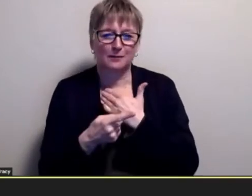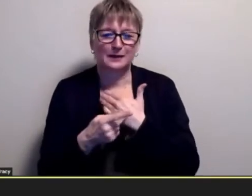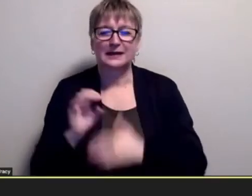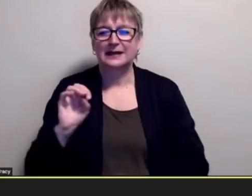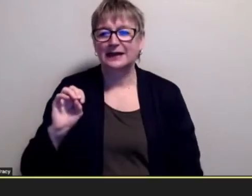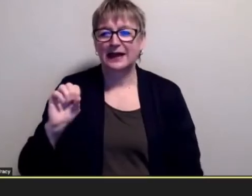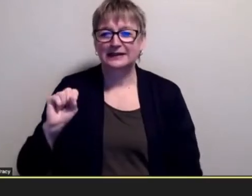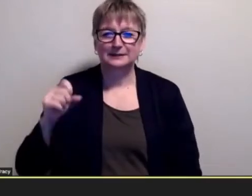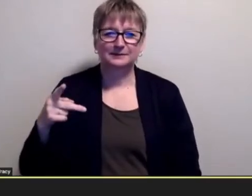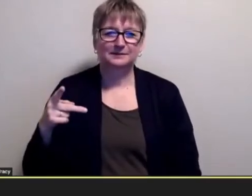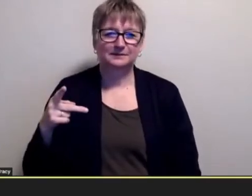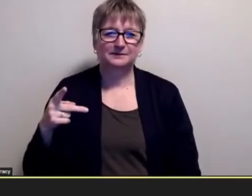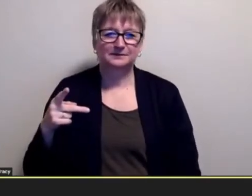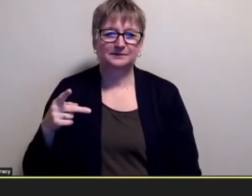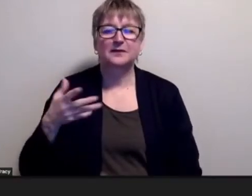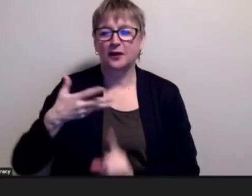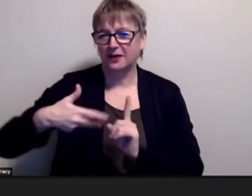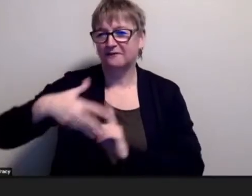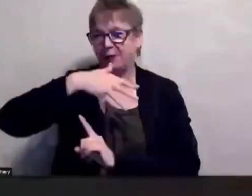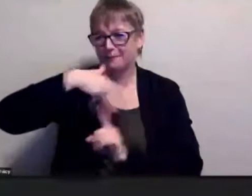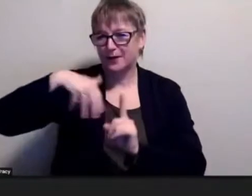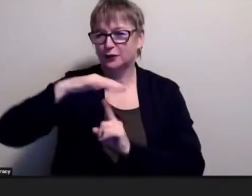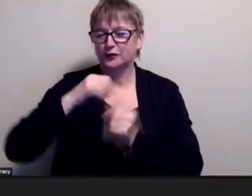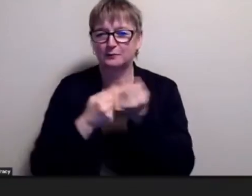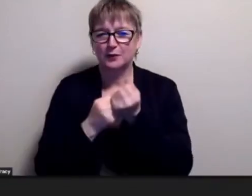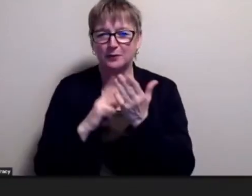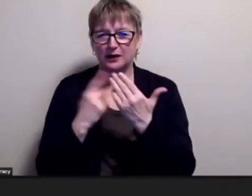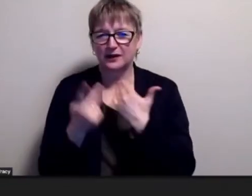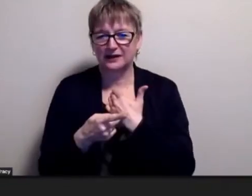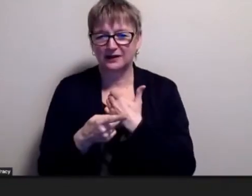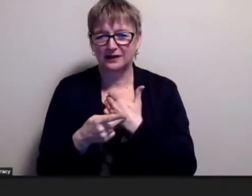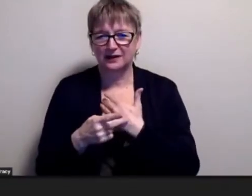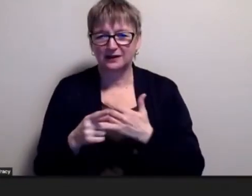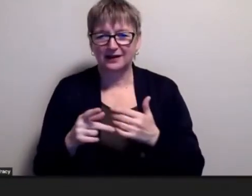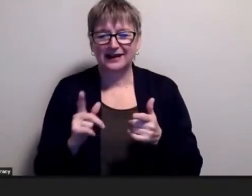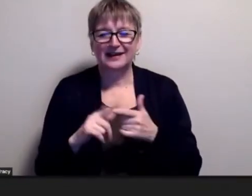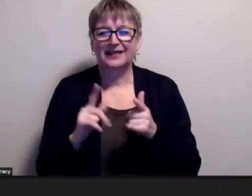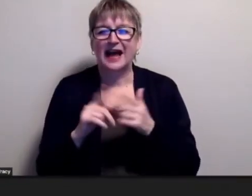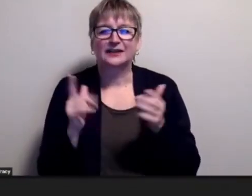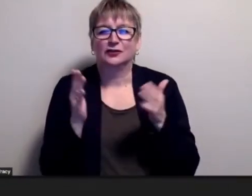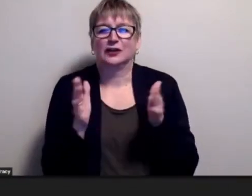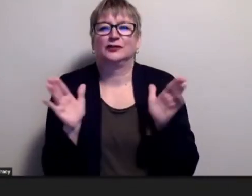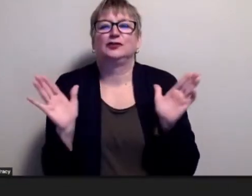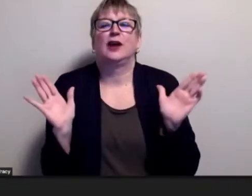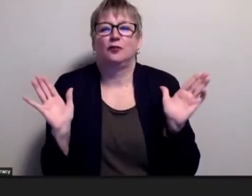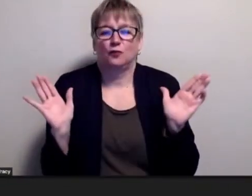environmental support program and it was kind of like a catch-all phrase for people who were